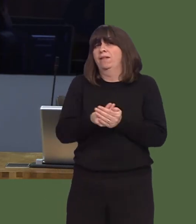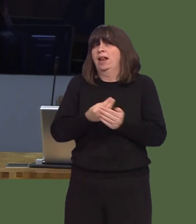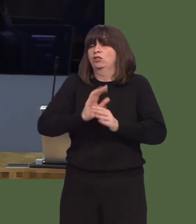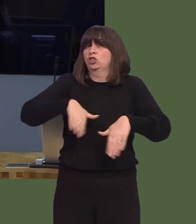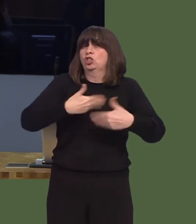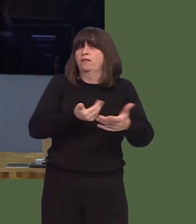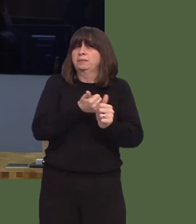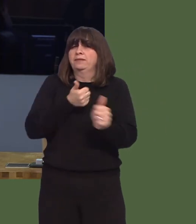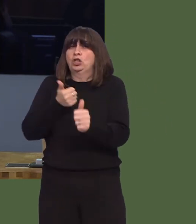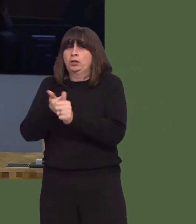firms.